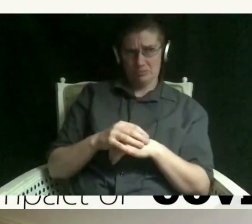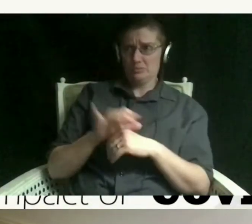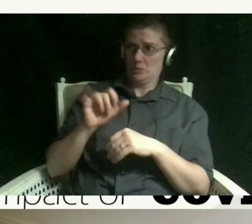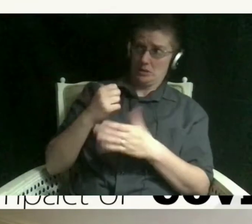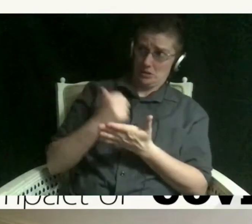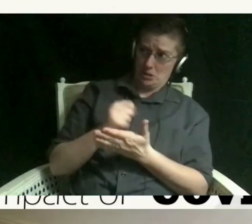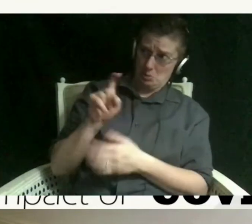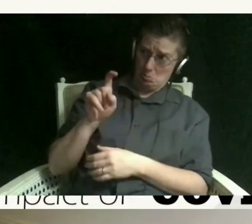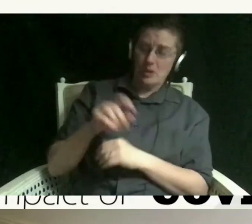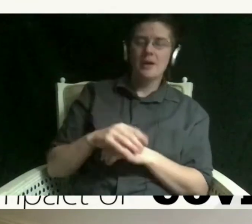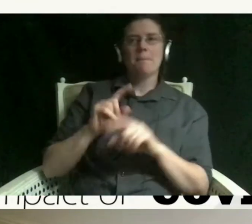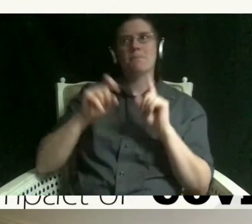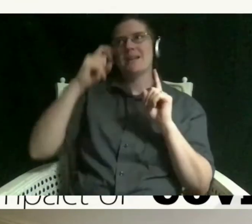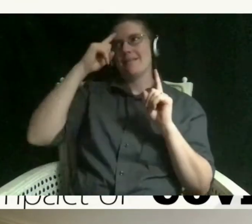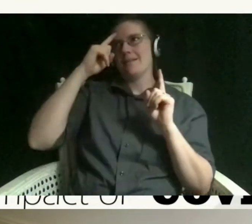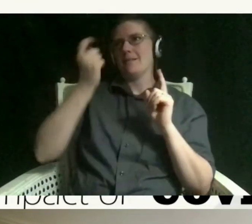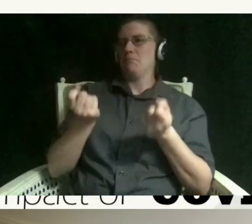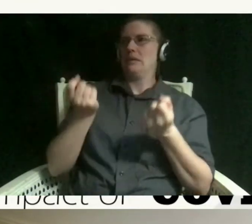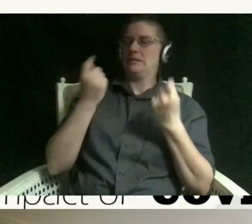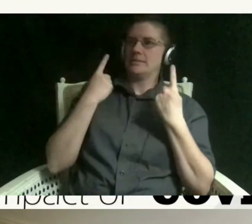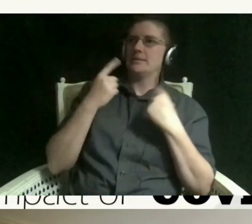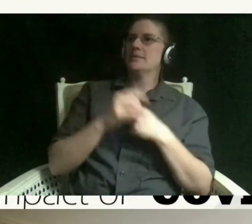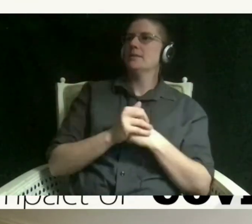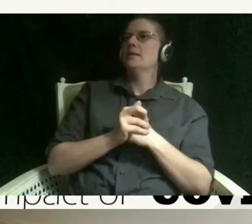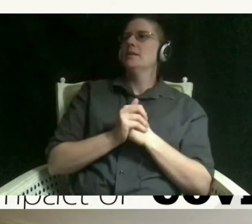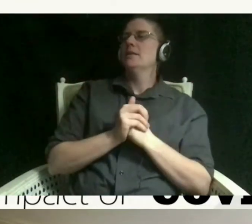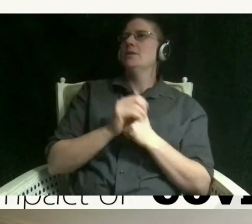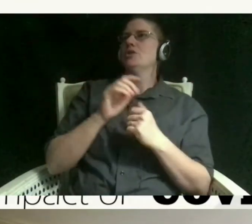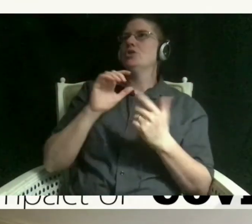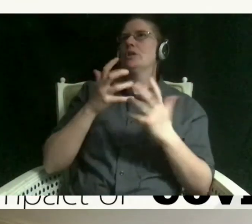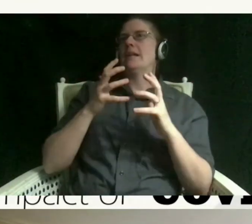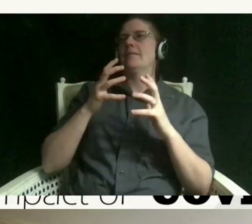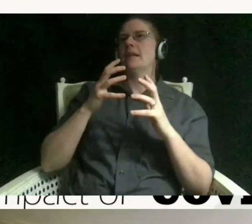makes a lot of sense that like you know you're sort of rewiring your brain to not associate